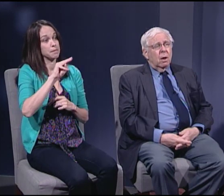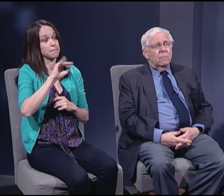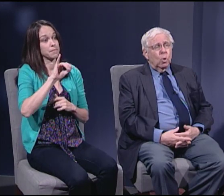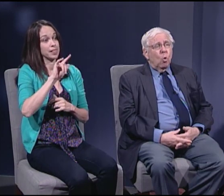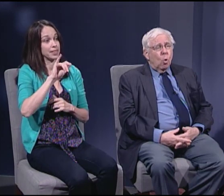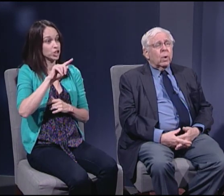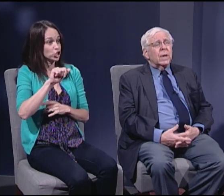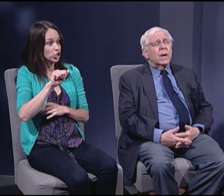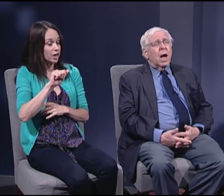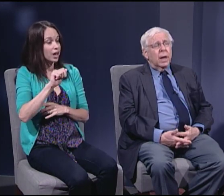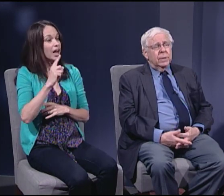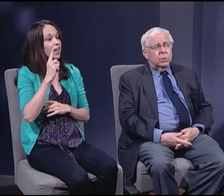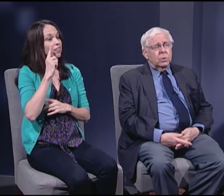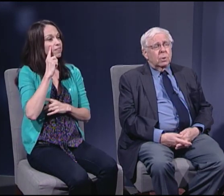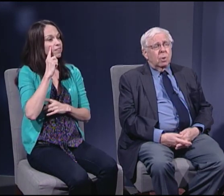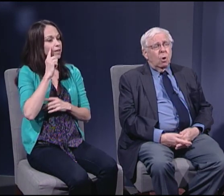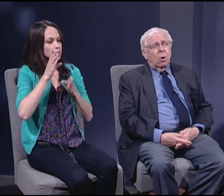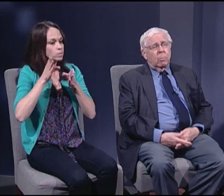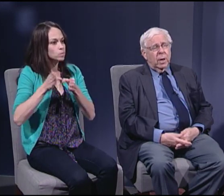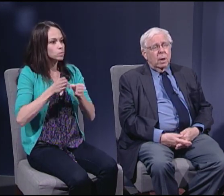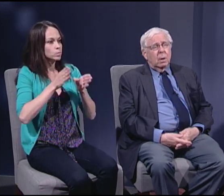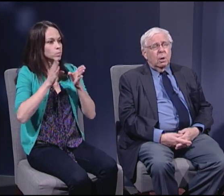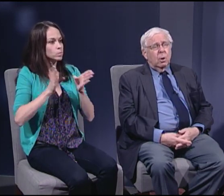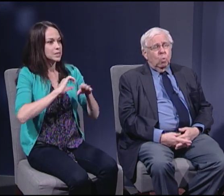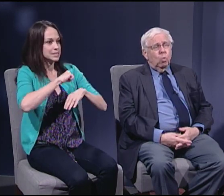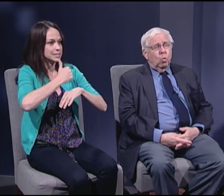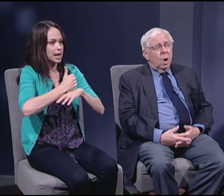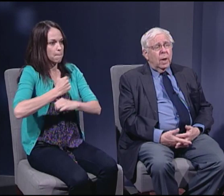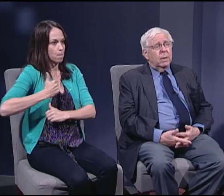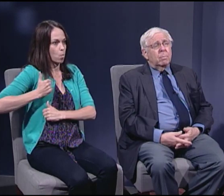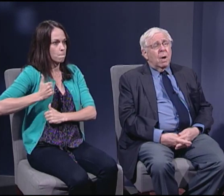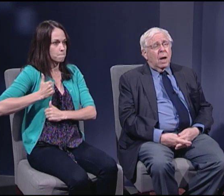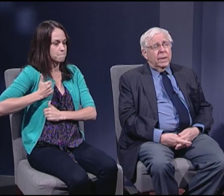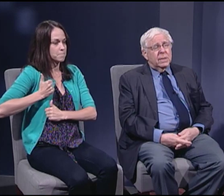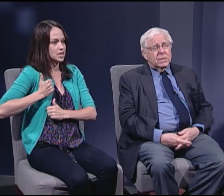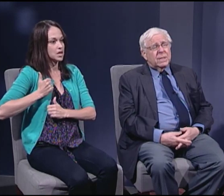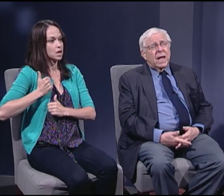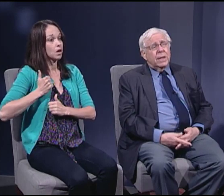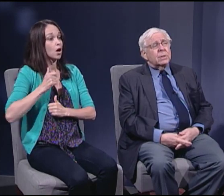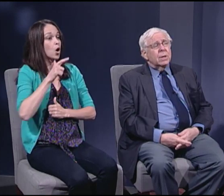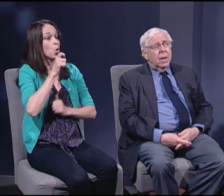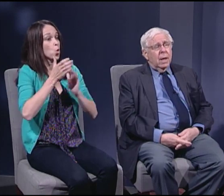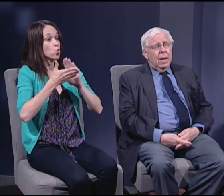of an organized army run by the state.